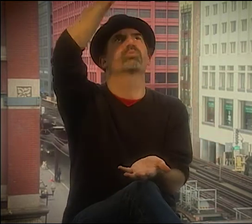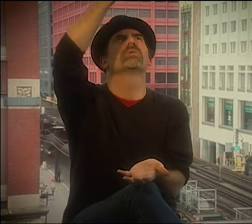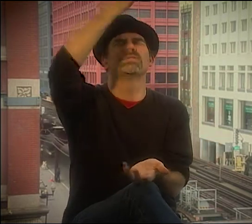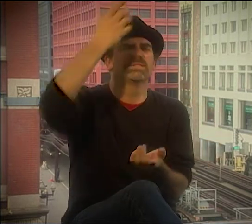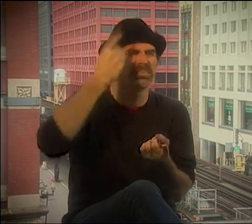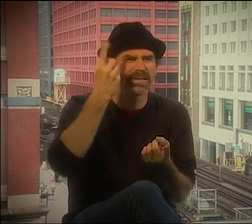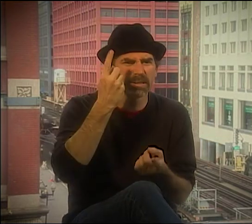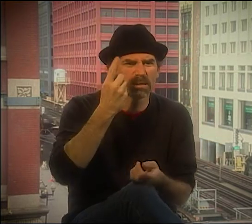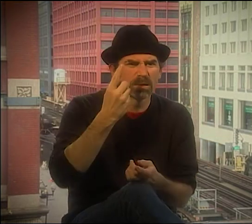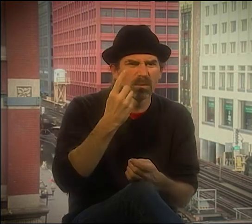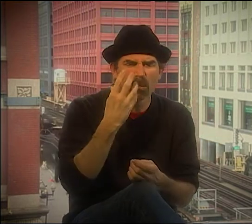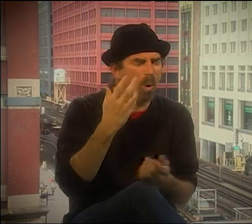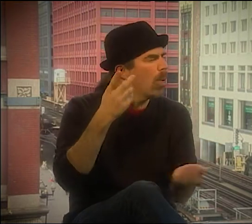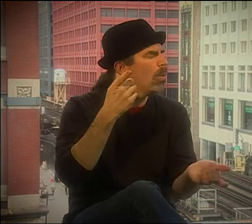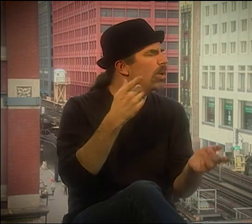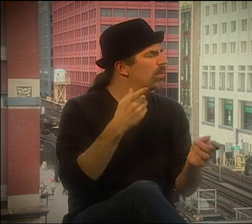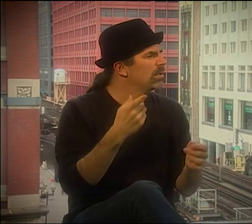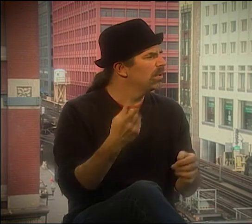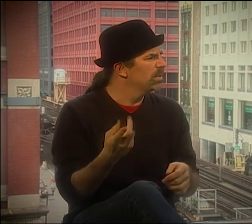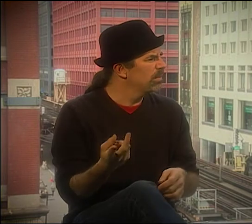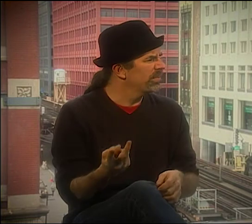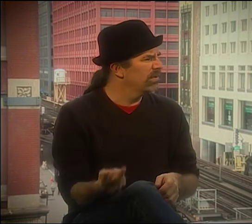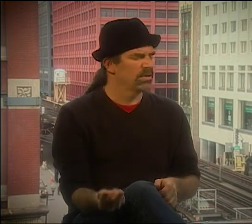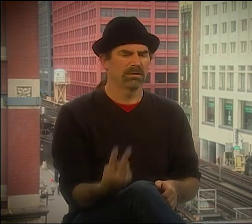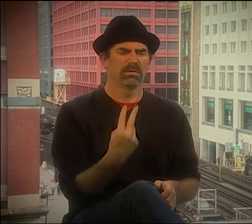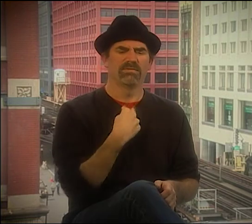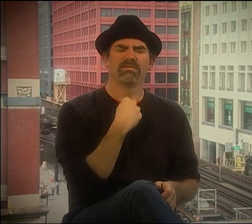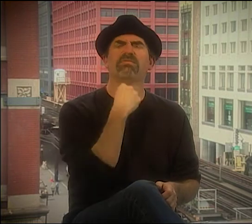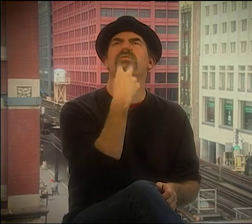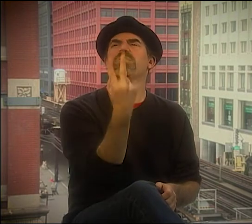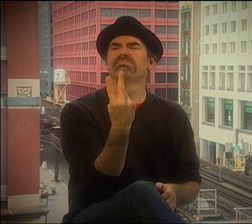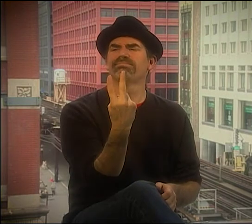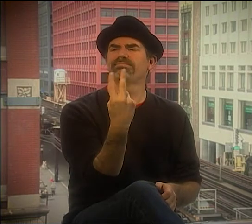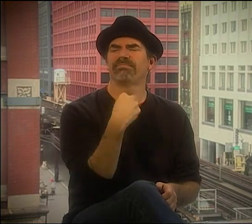YEAH, IT WAS SOME SHORT POEM, SOMETHING LIKE A VOICE WAS